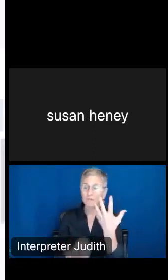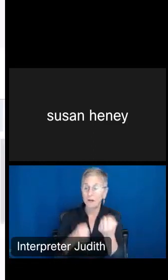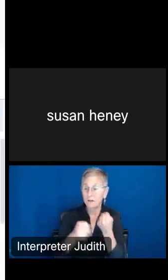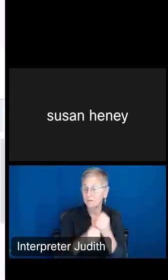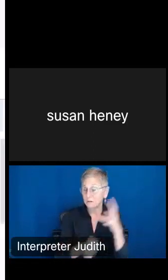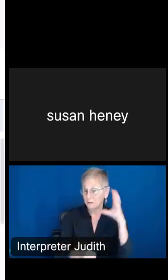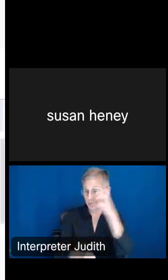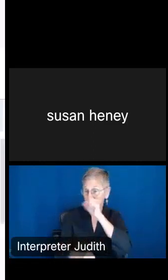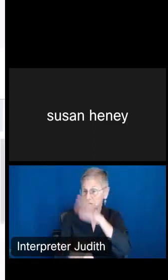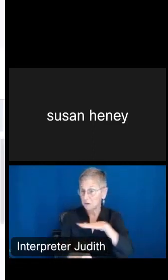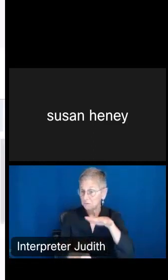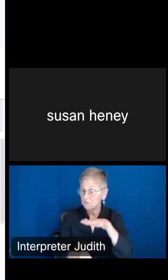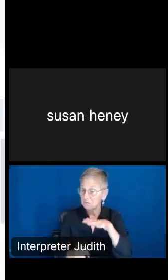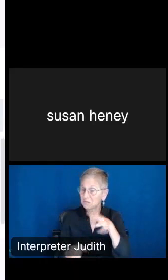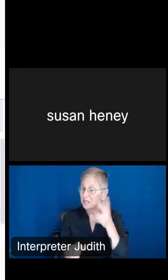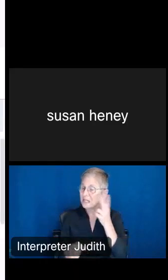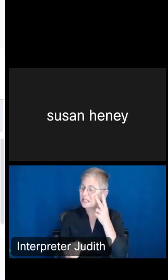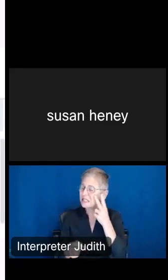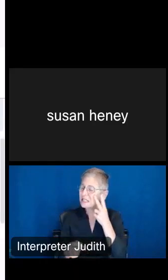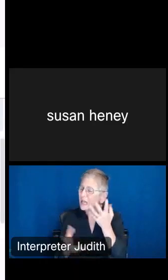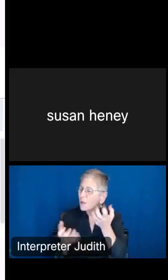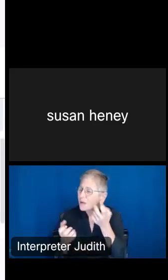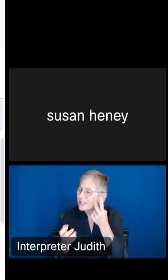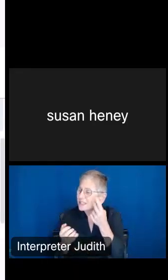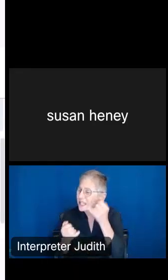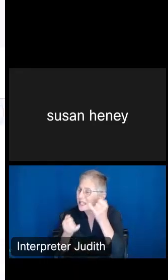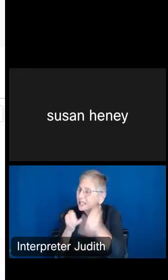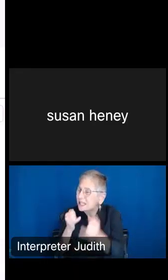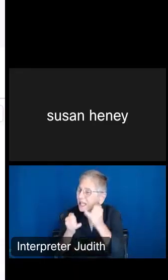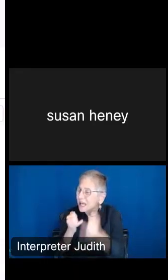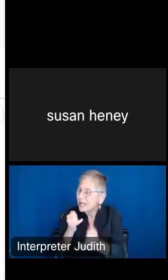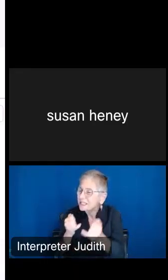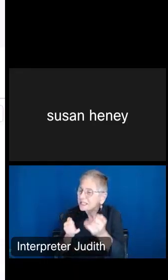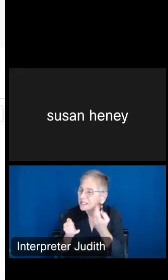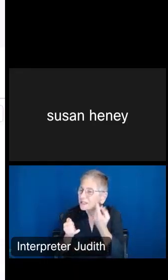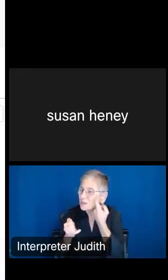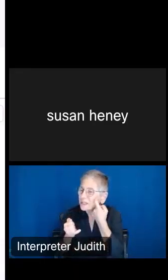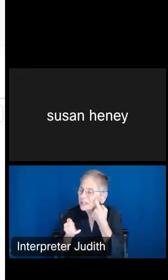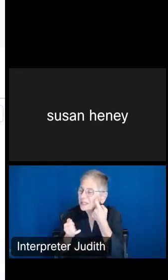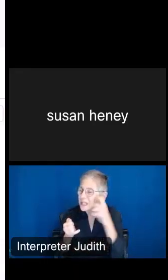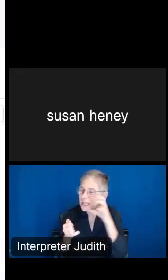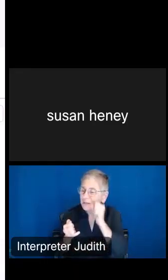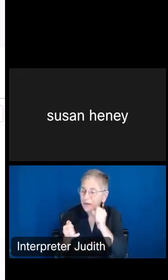I want to see the last estimate, but you can see here there's 94 different tables for just